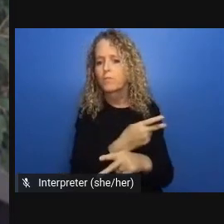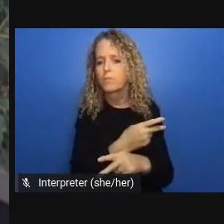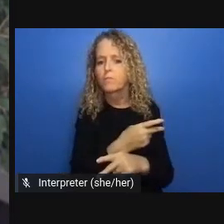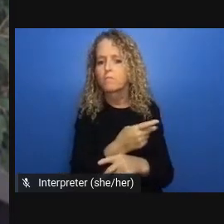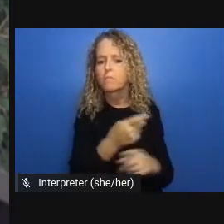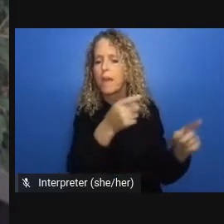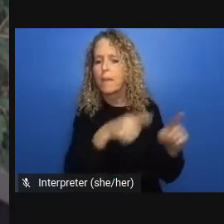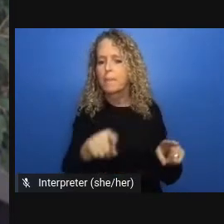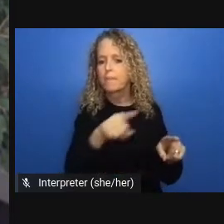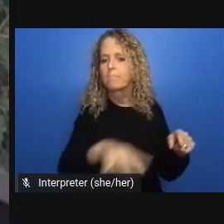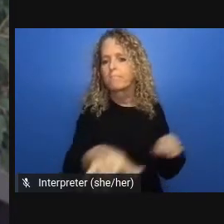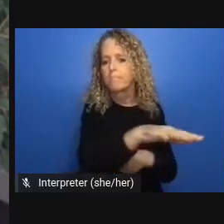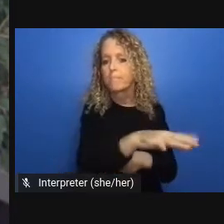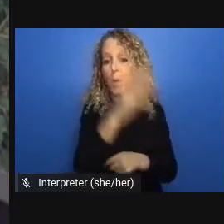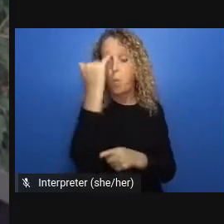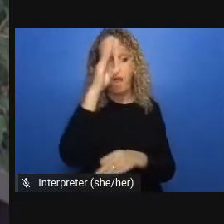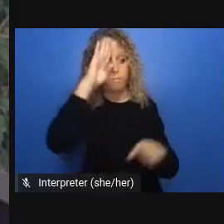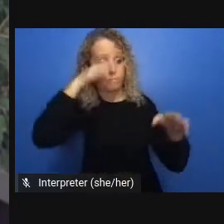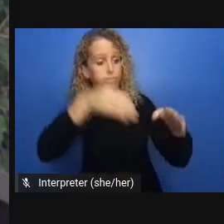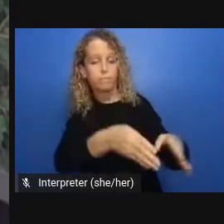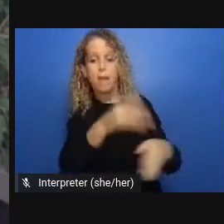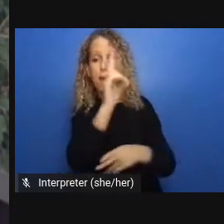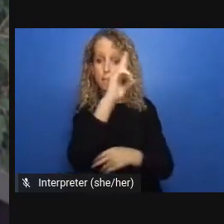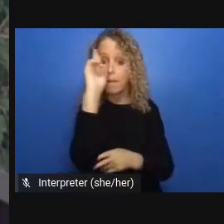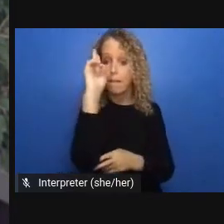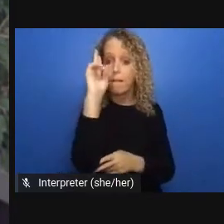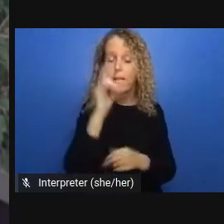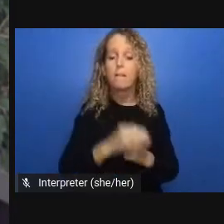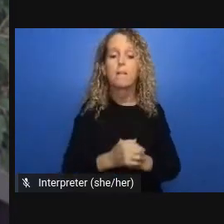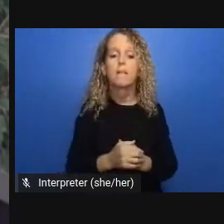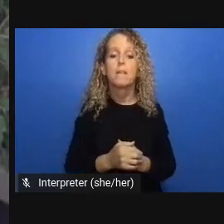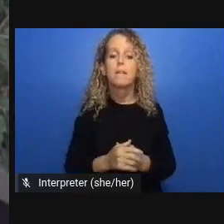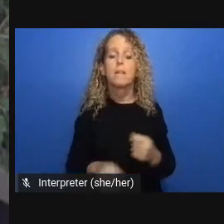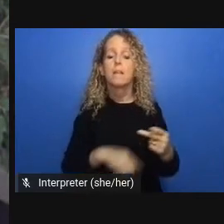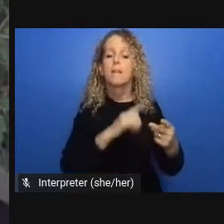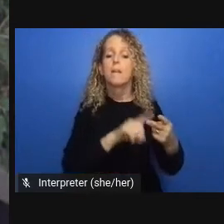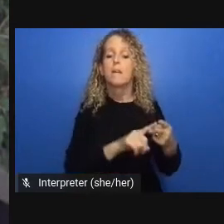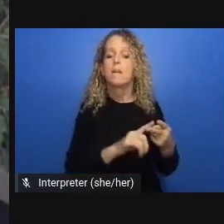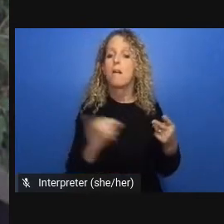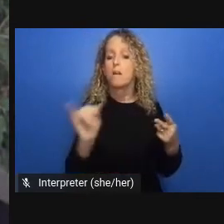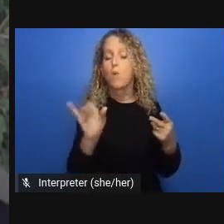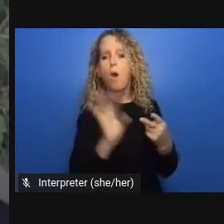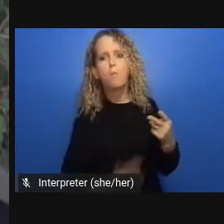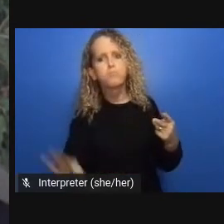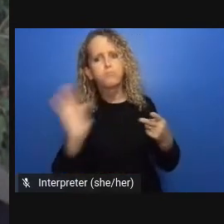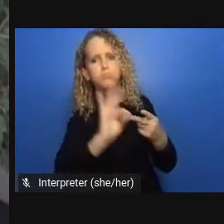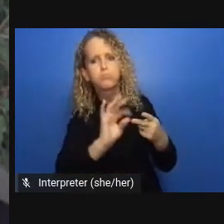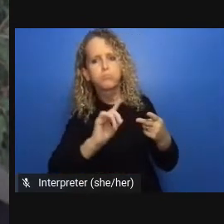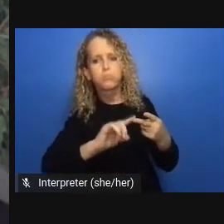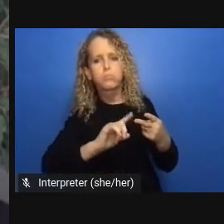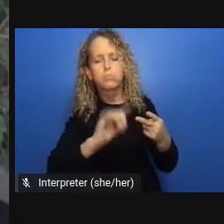another example we saw the federal government implement serbs speedily easily and widely